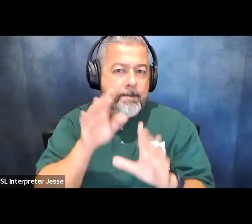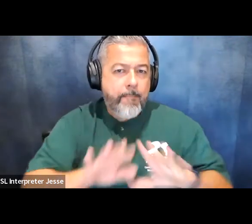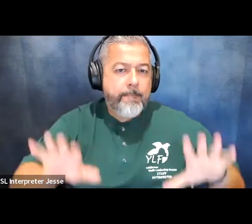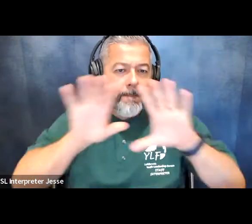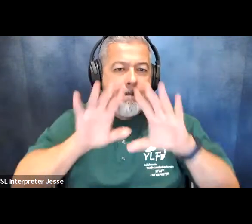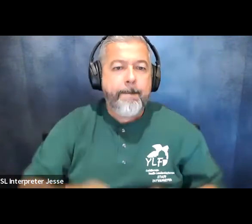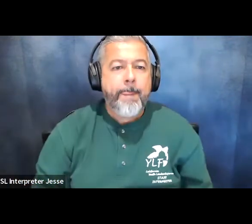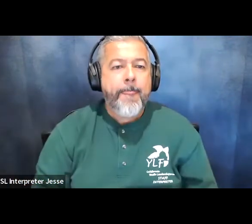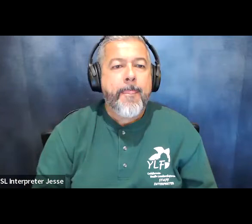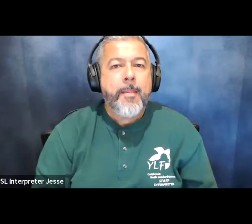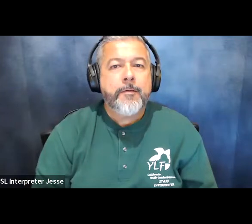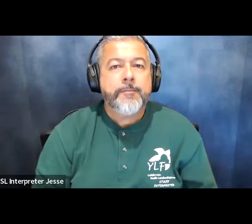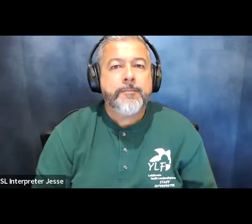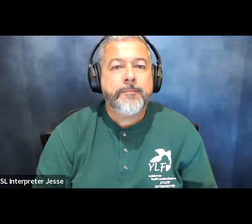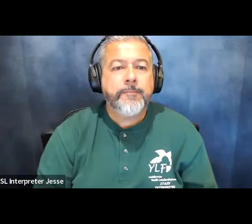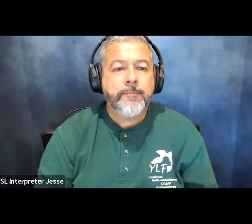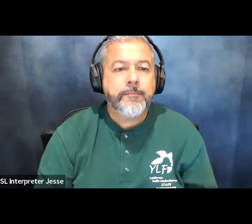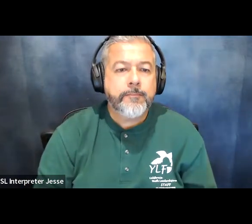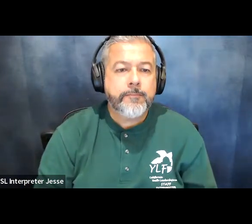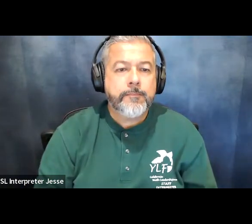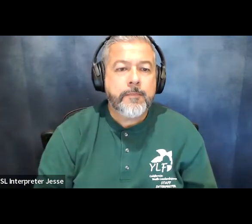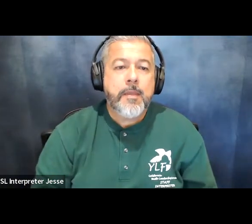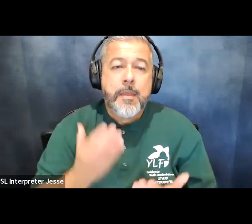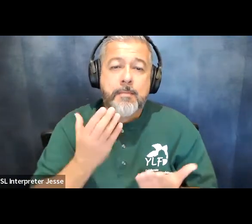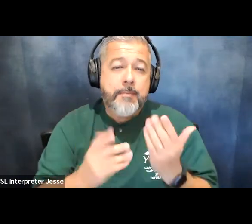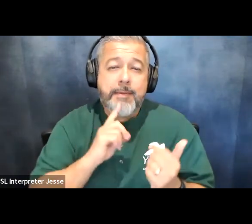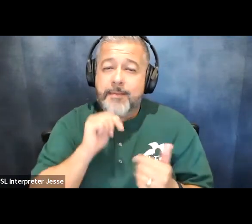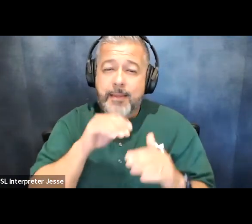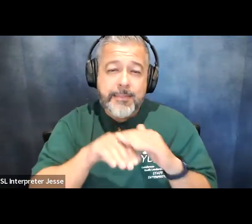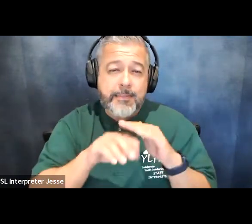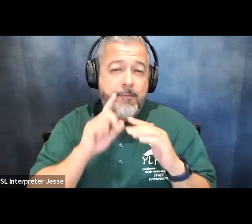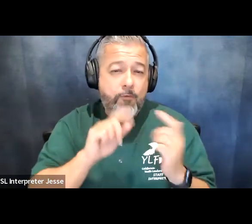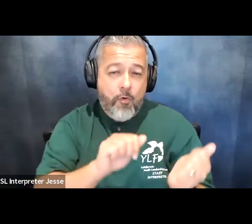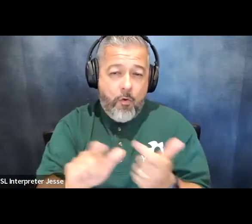we do realize that the annotate it may not be accessible for everyone so if that is the case